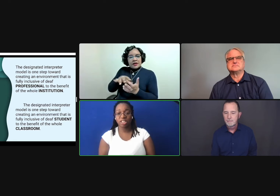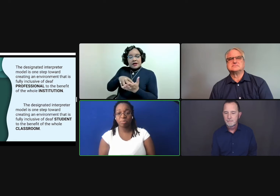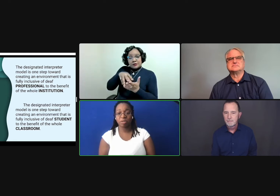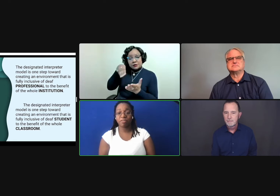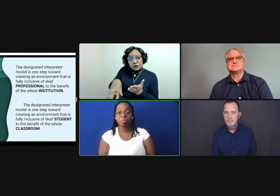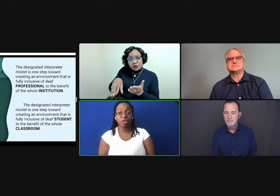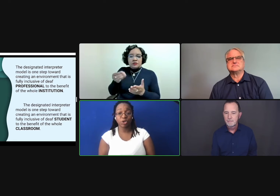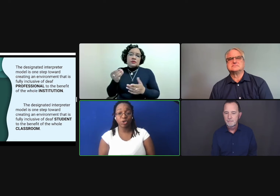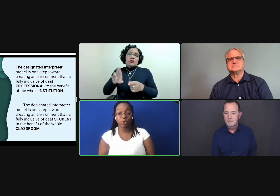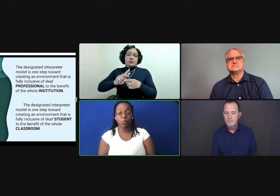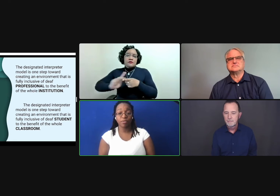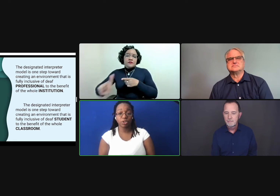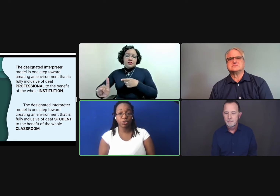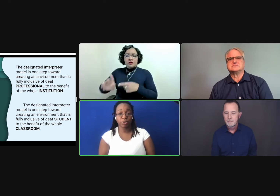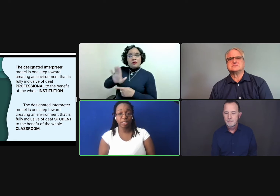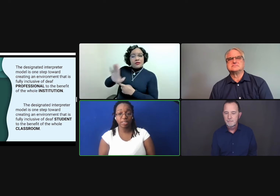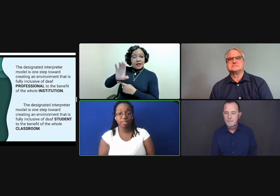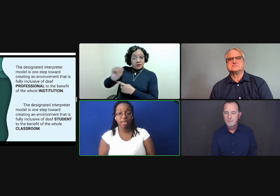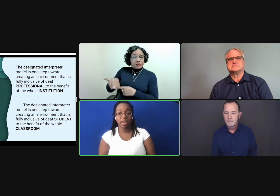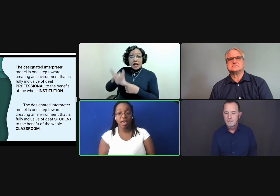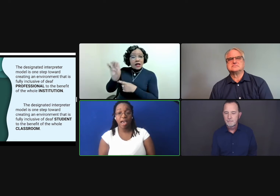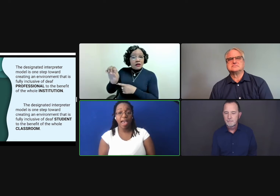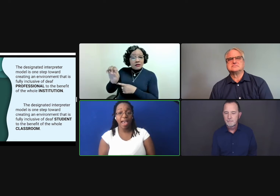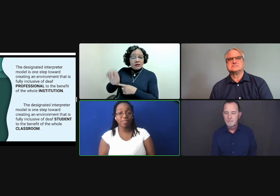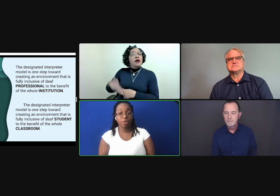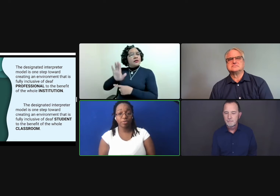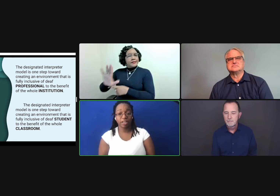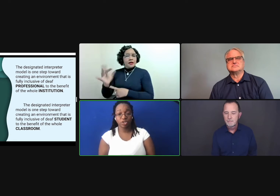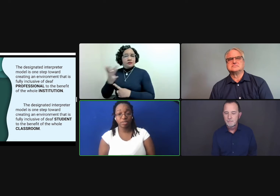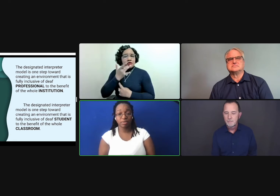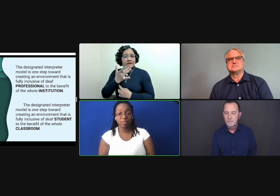we need to be familiar with the student and their progression,